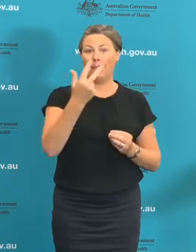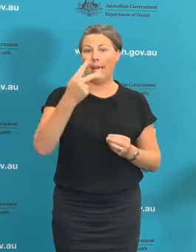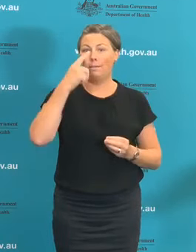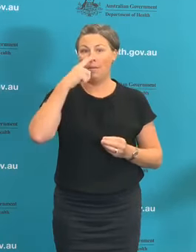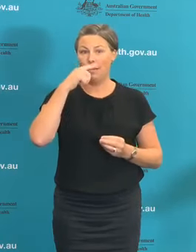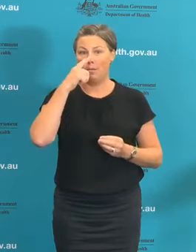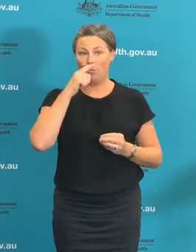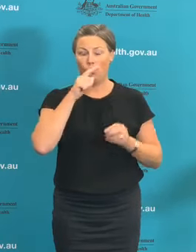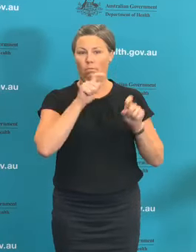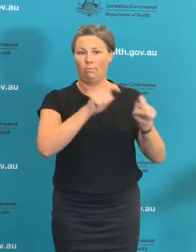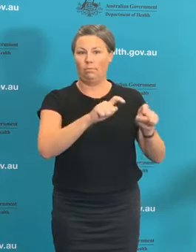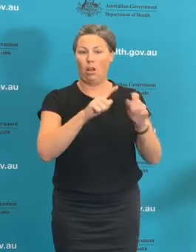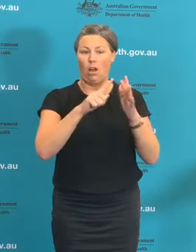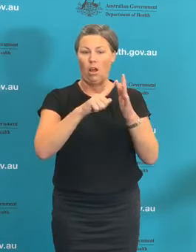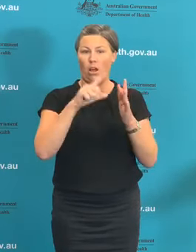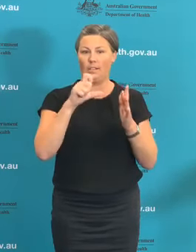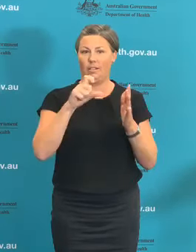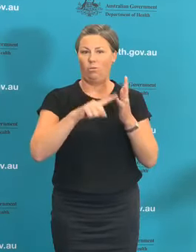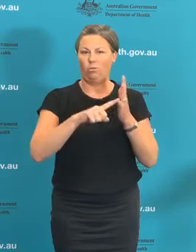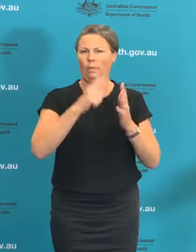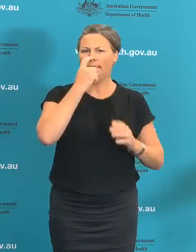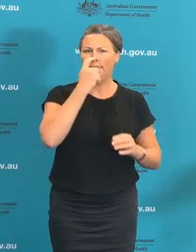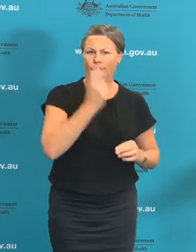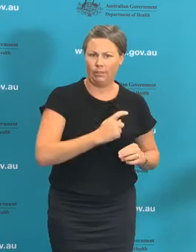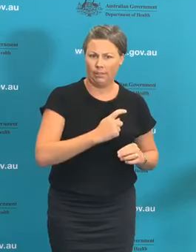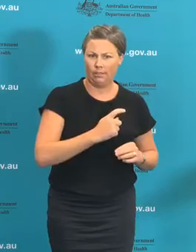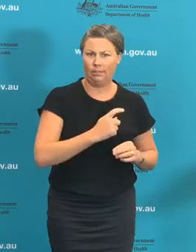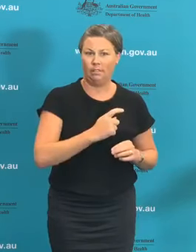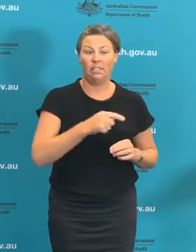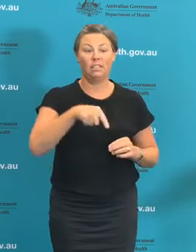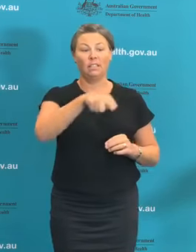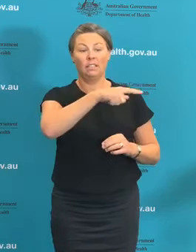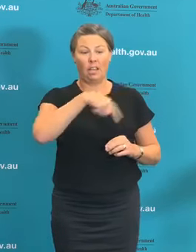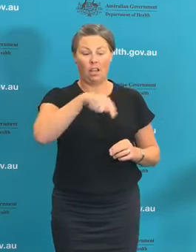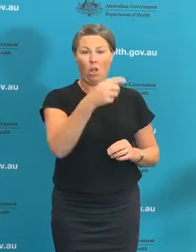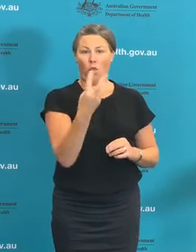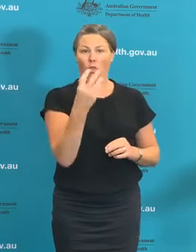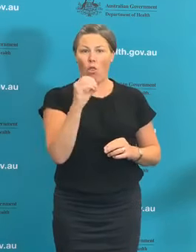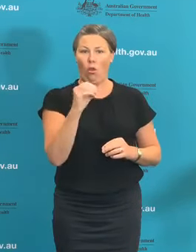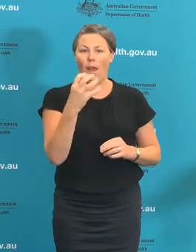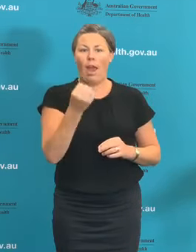Australia and 30 of those are on ventilators helping them breathe and